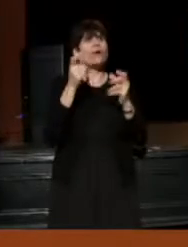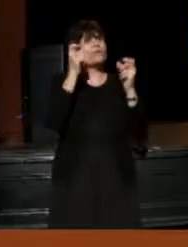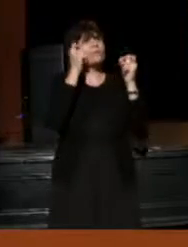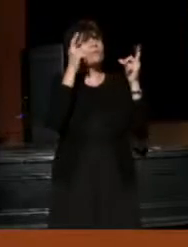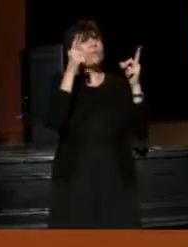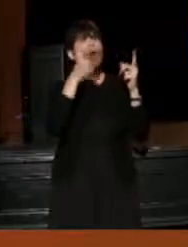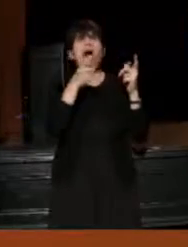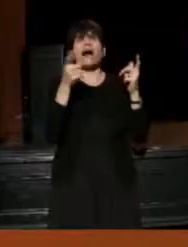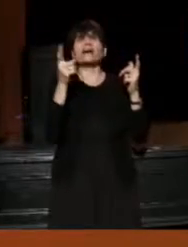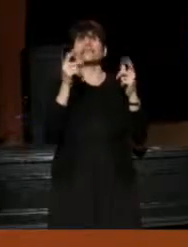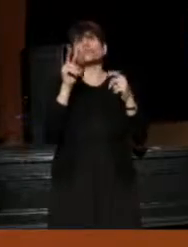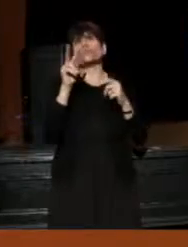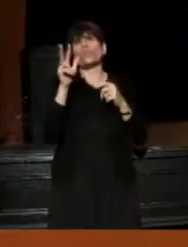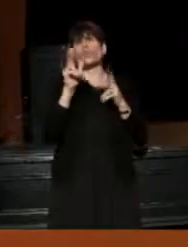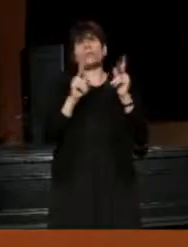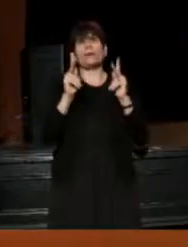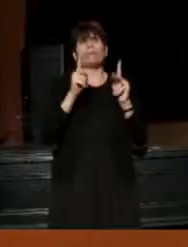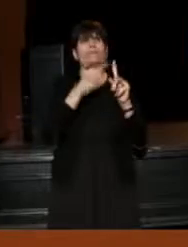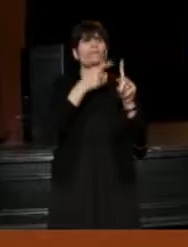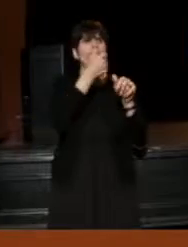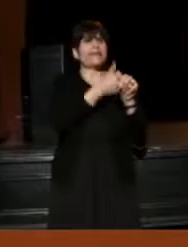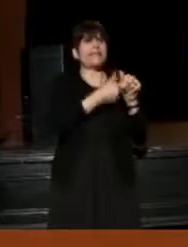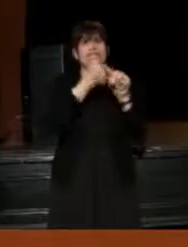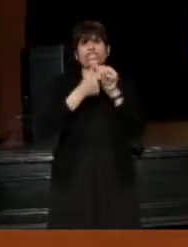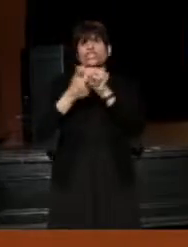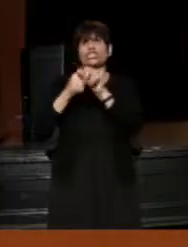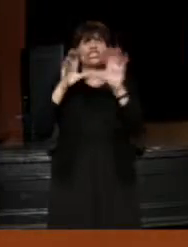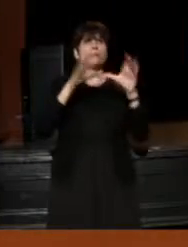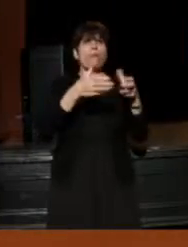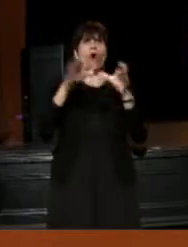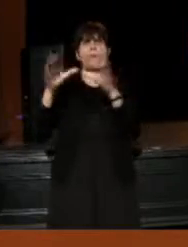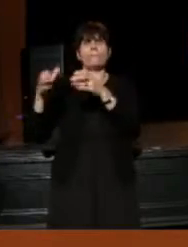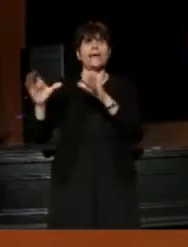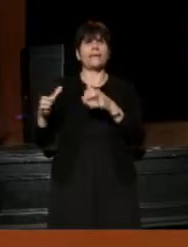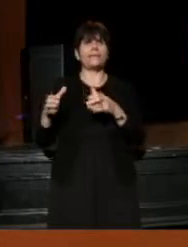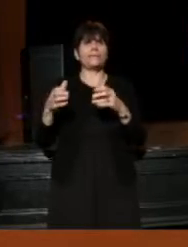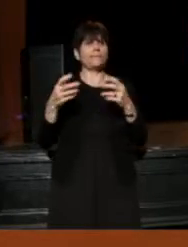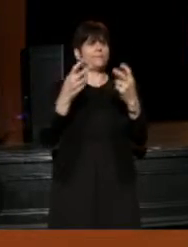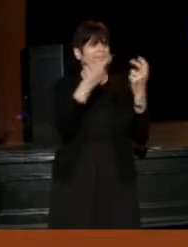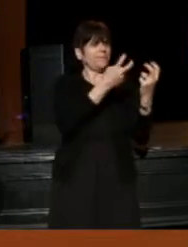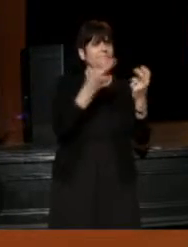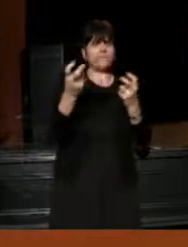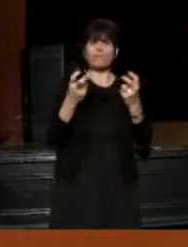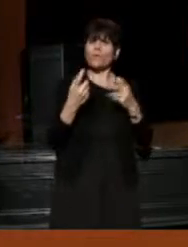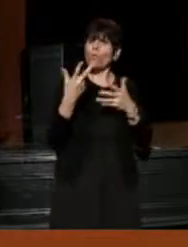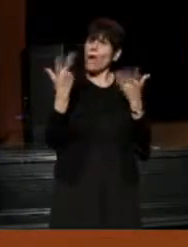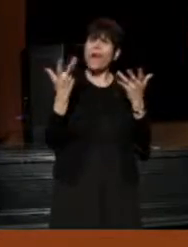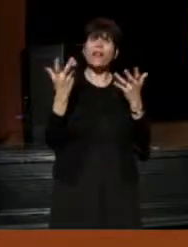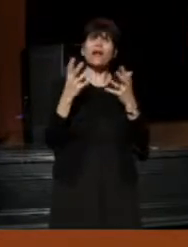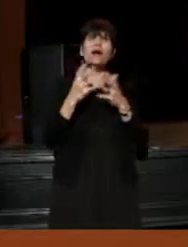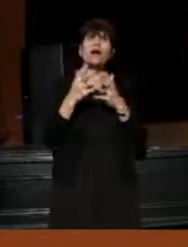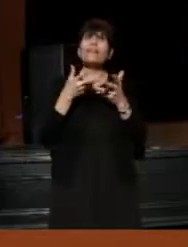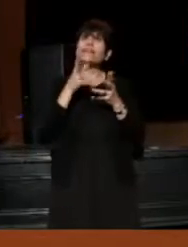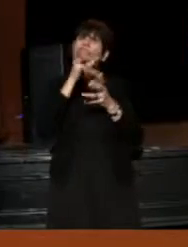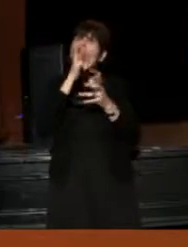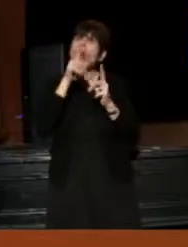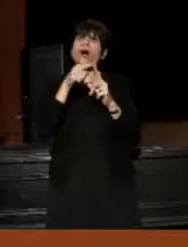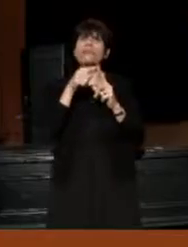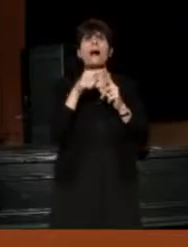there was 2 or 3 people from each department. And I said, let's talk about the production.